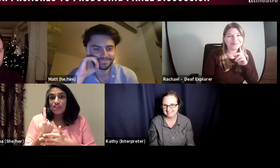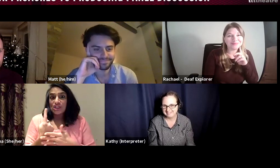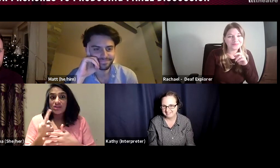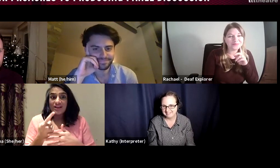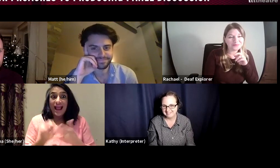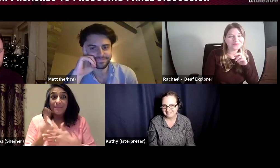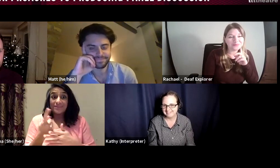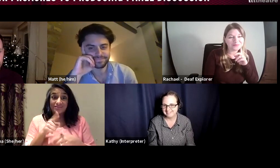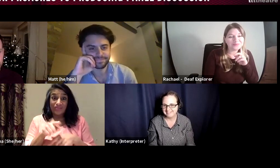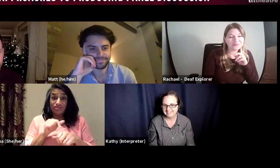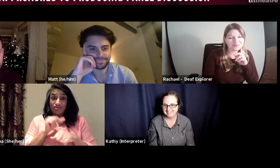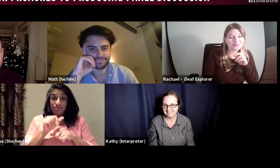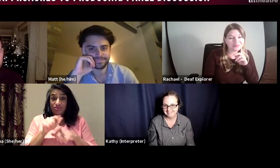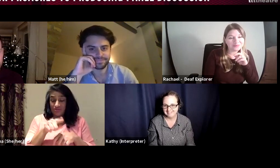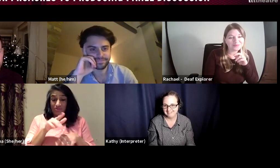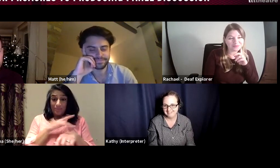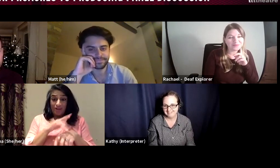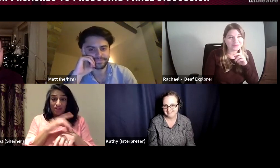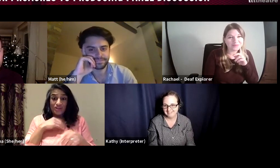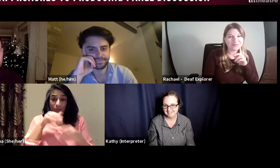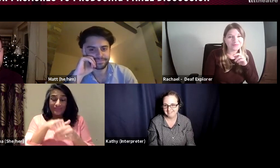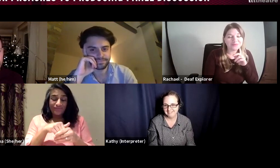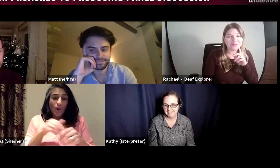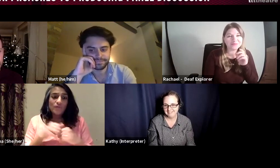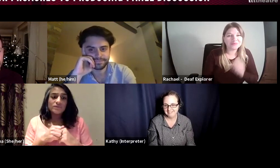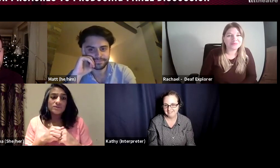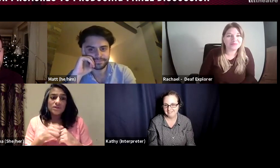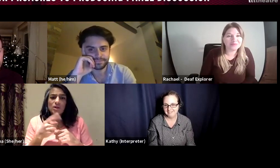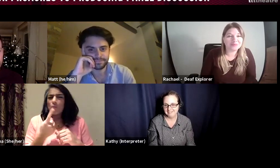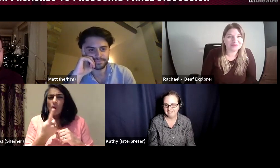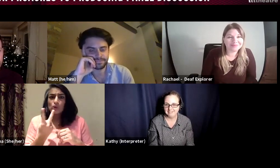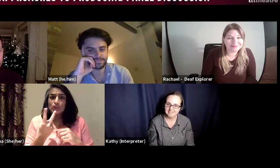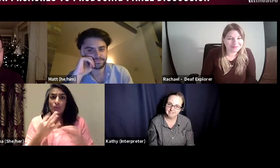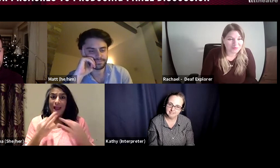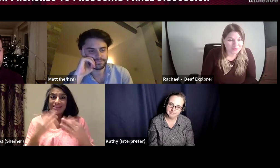let me give you an occasion that happened in the production that I was involved in,